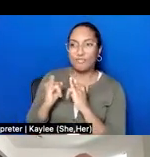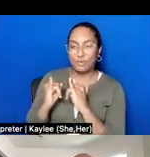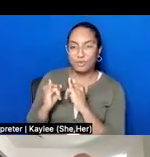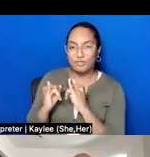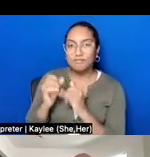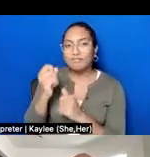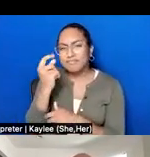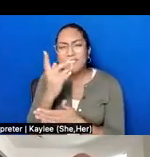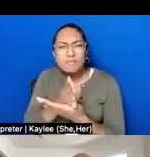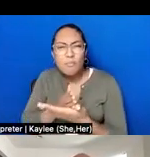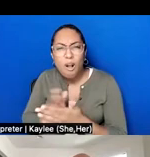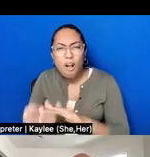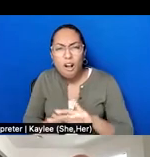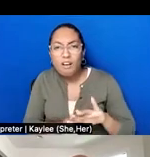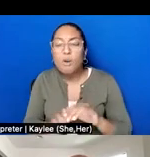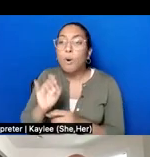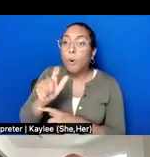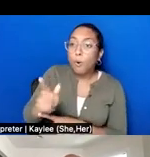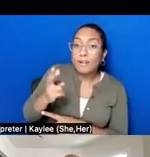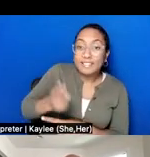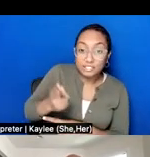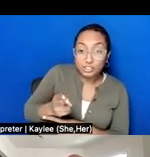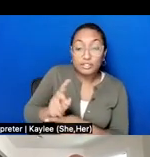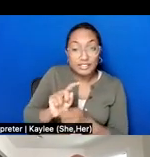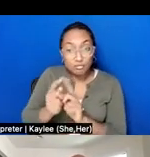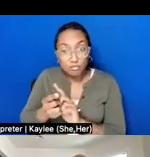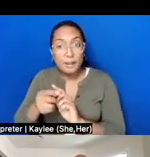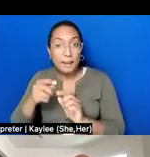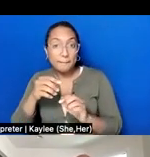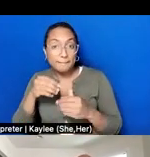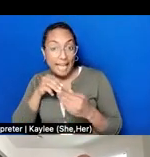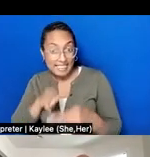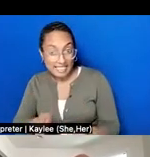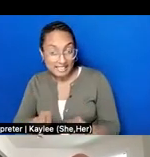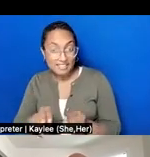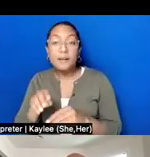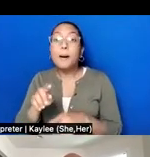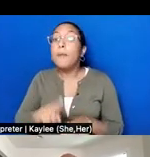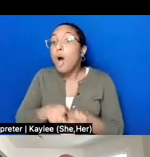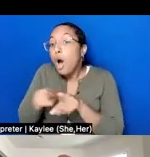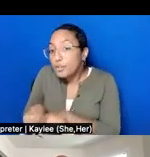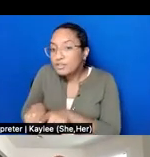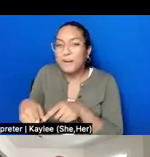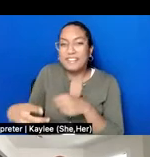is an interpretive method, but it is also an archival practice. And so just as important